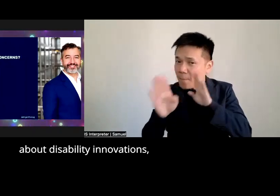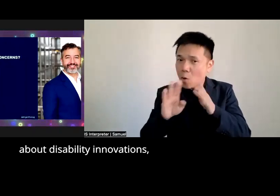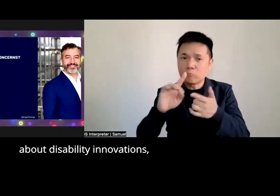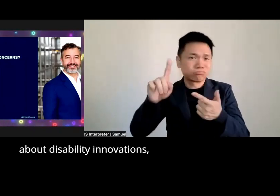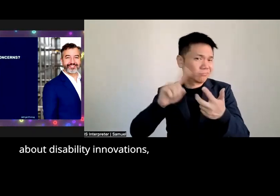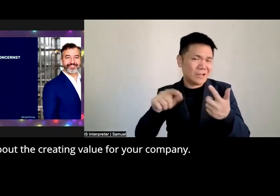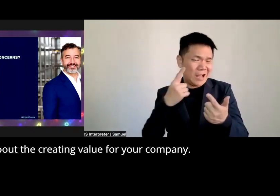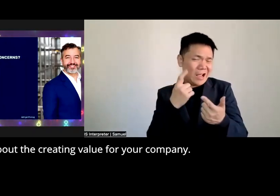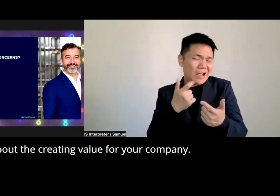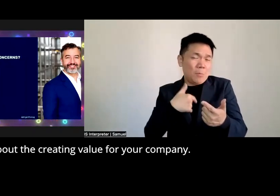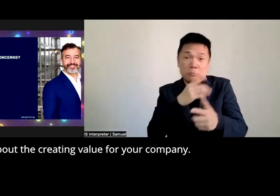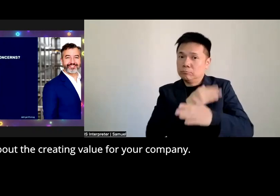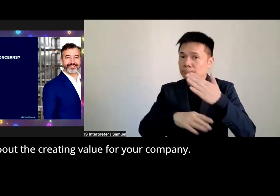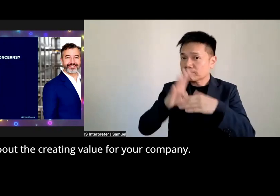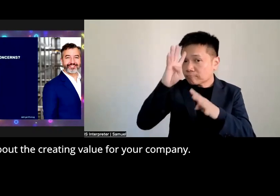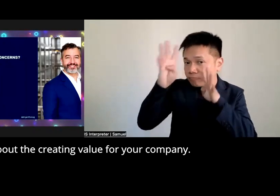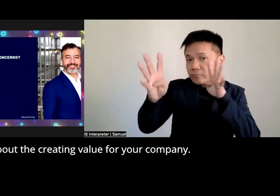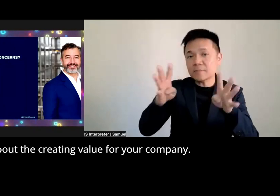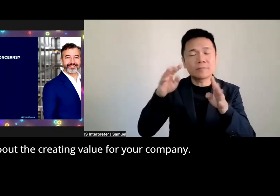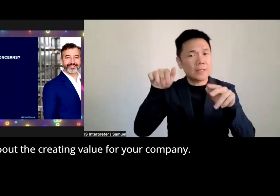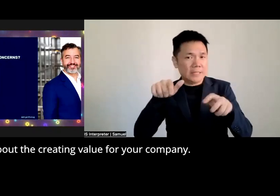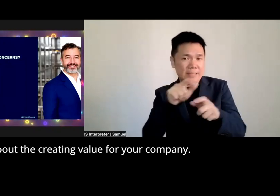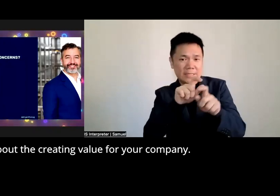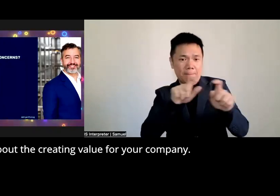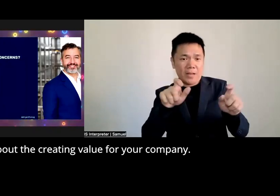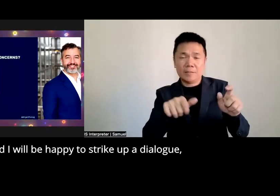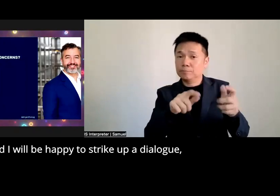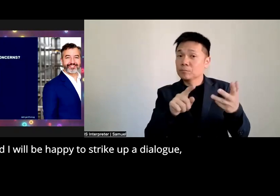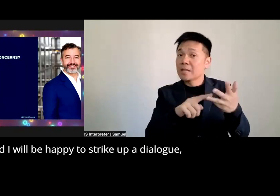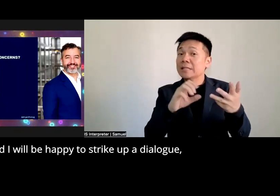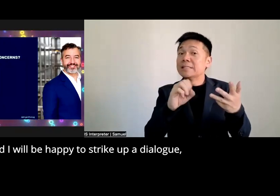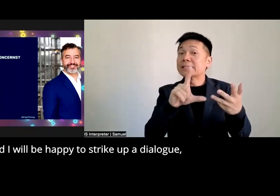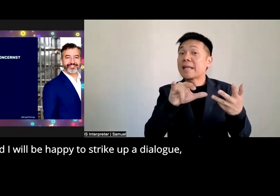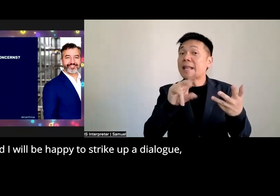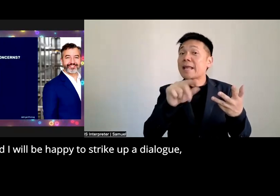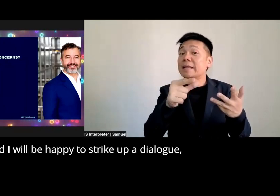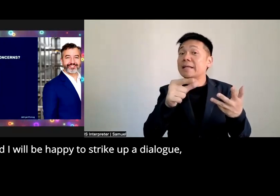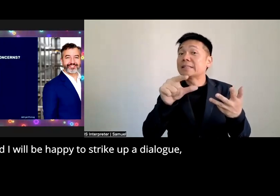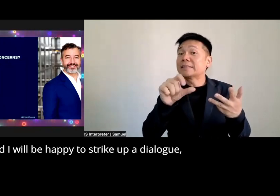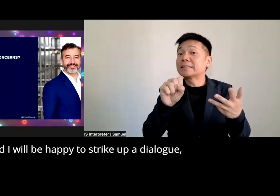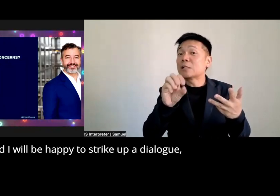disability Innovations or about the creating value for your company and uh I will be happy to to